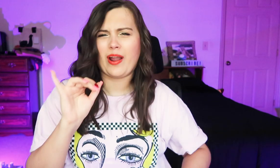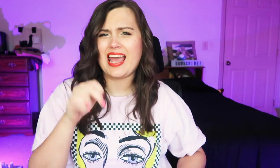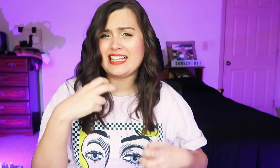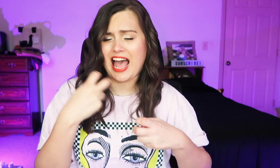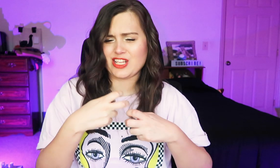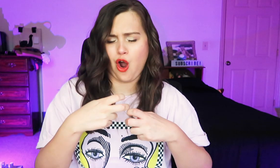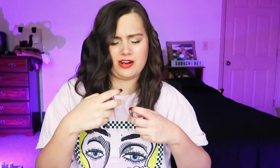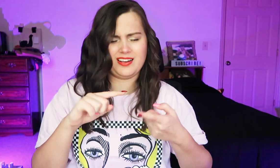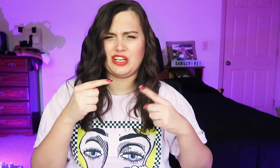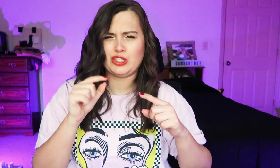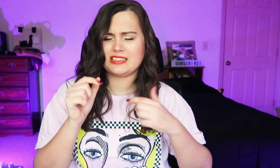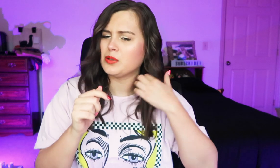That's hard. It hurts.